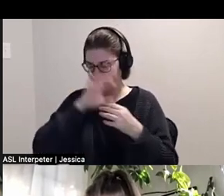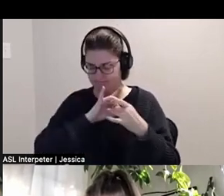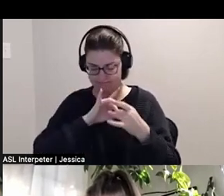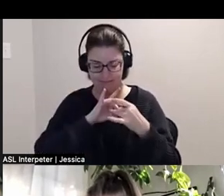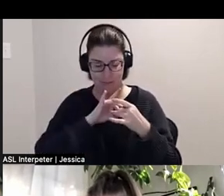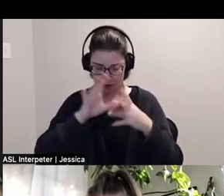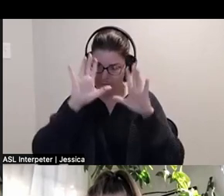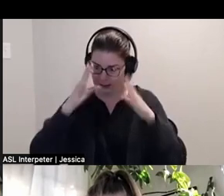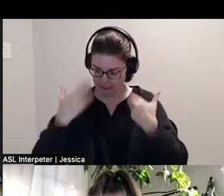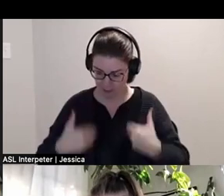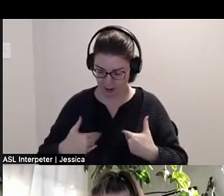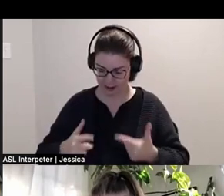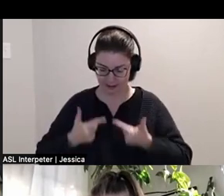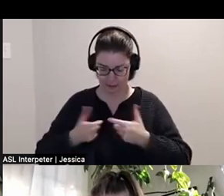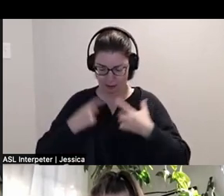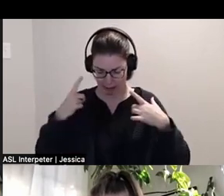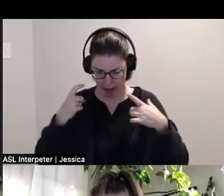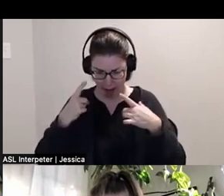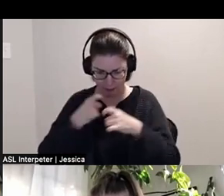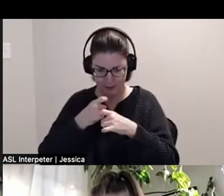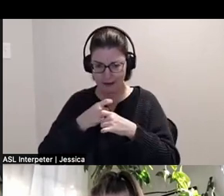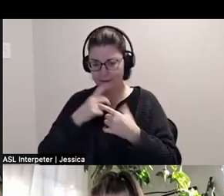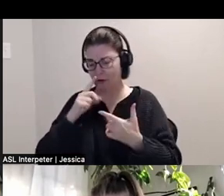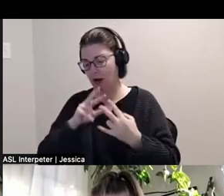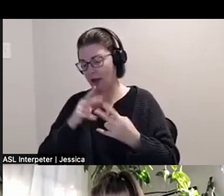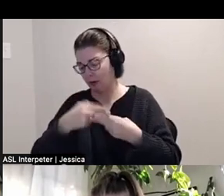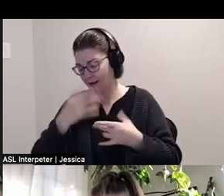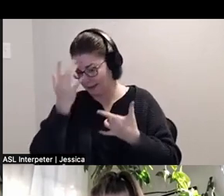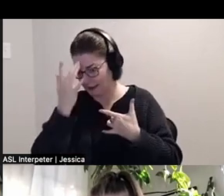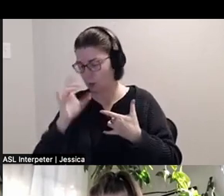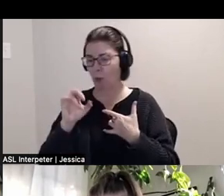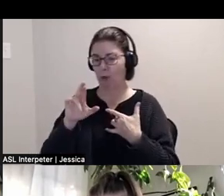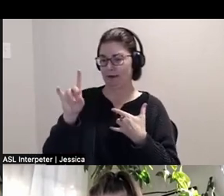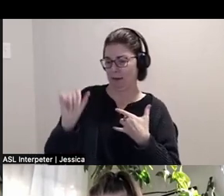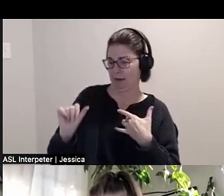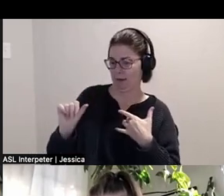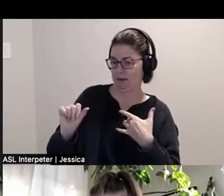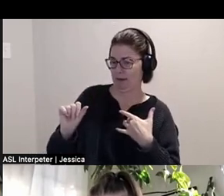living with complexity as sick or disabled. A Black creator of Jamaican heritage,